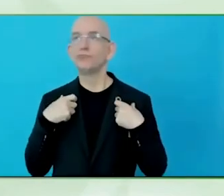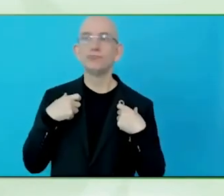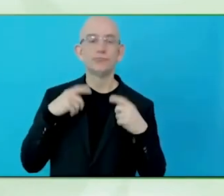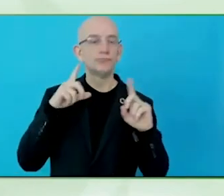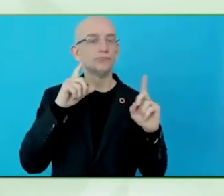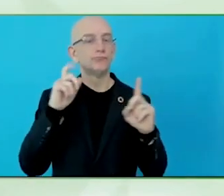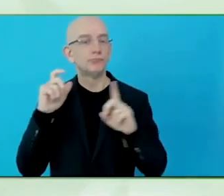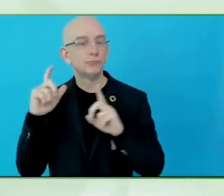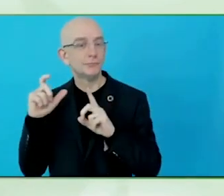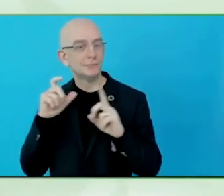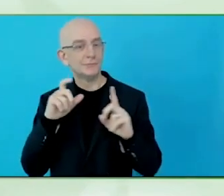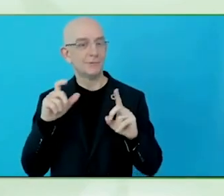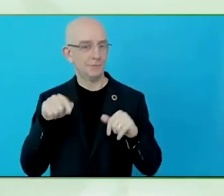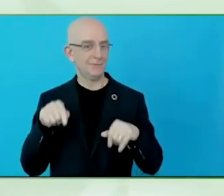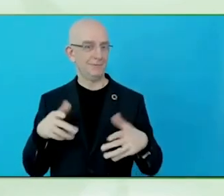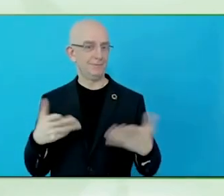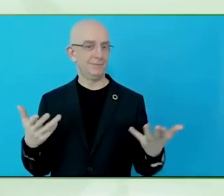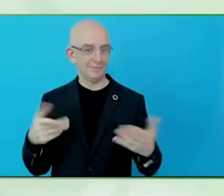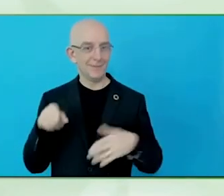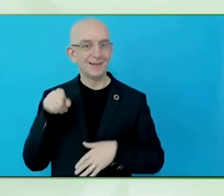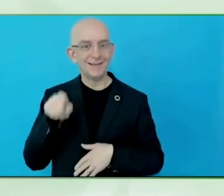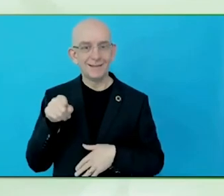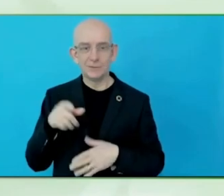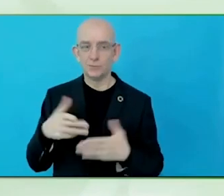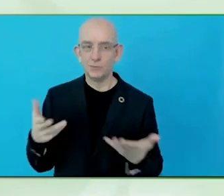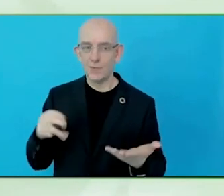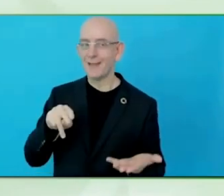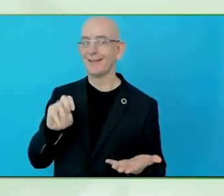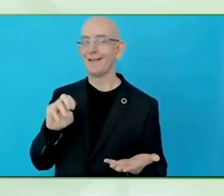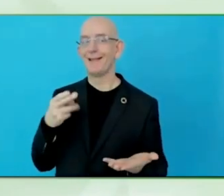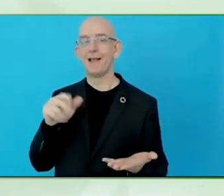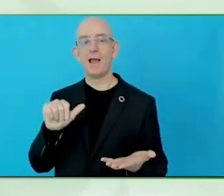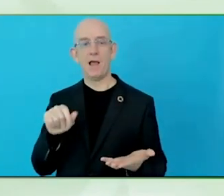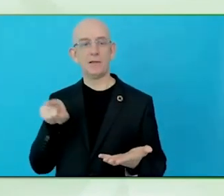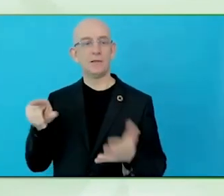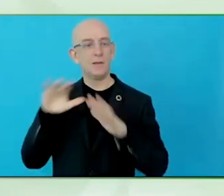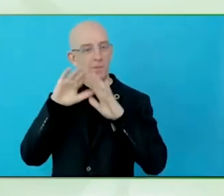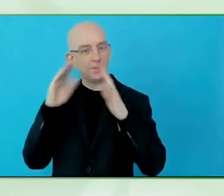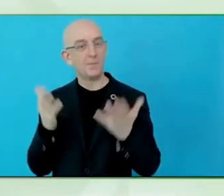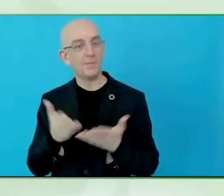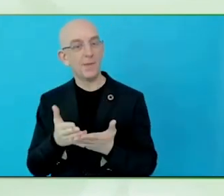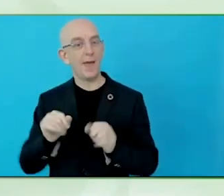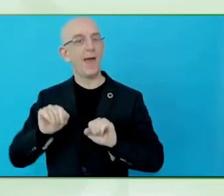accessible and inclusive for persons with all types of disabilities and elderly.